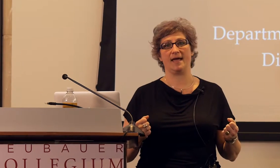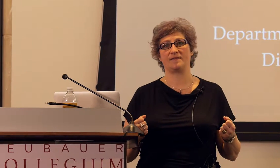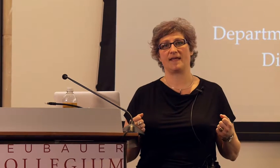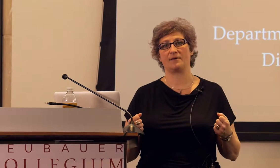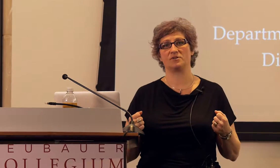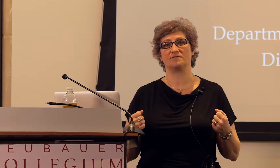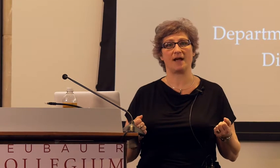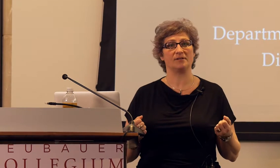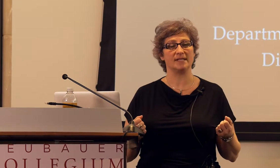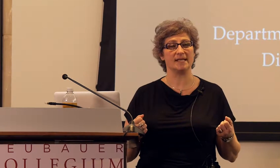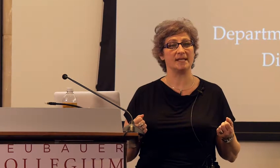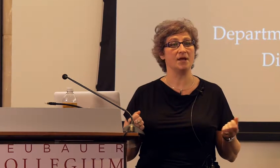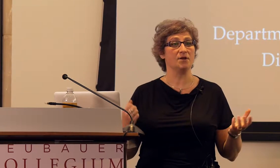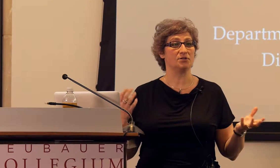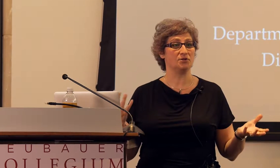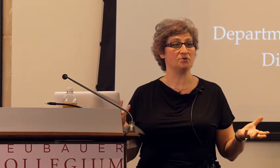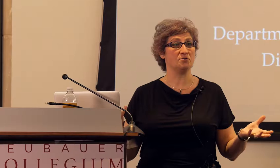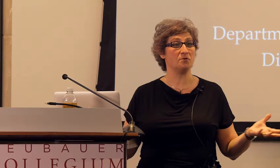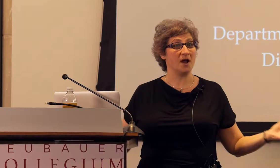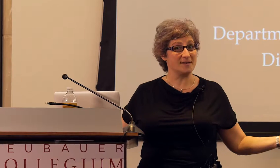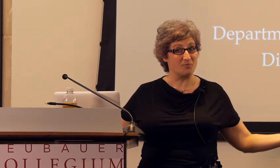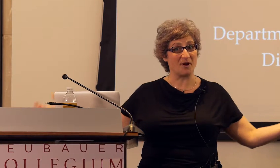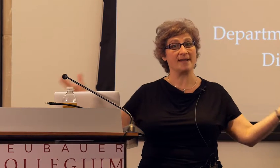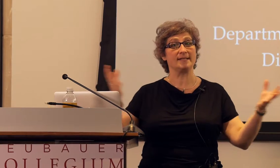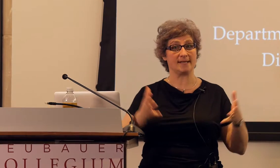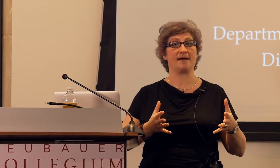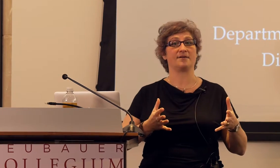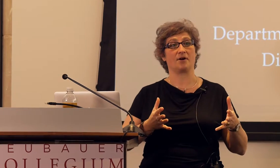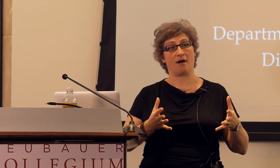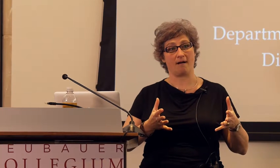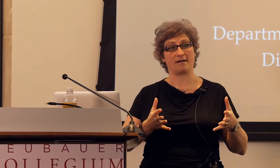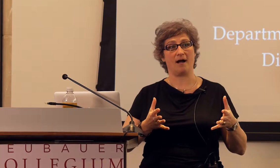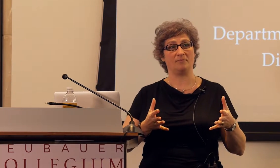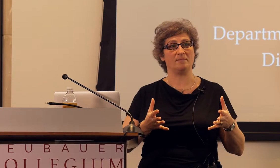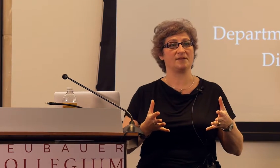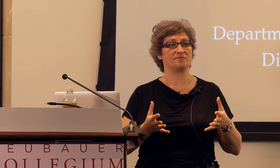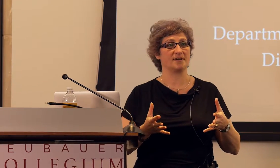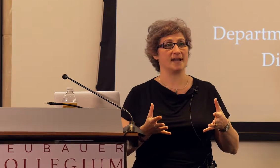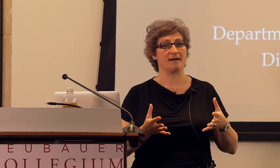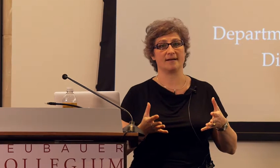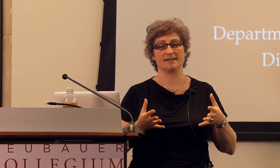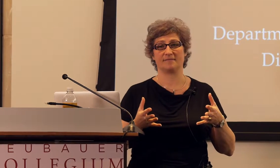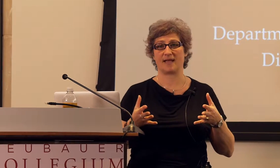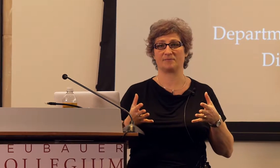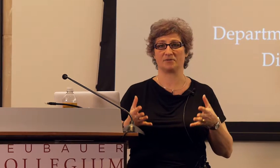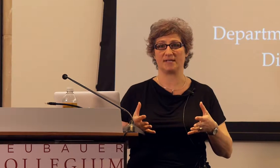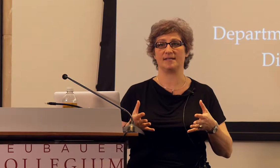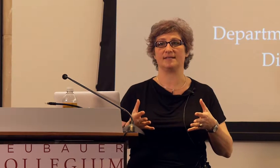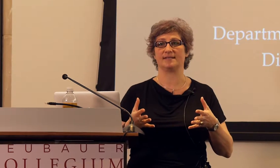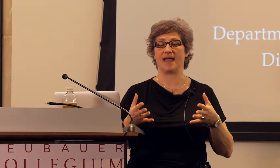and the language faculty to bring together our complementary areas of expertise and